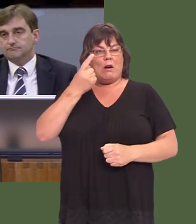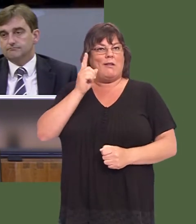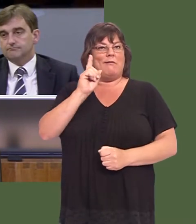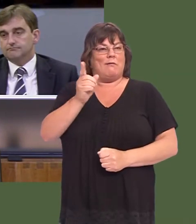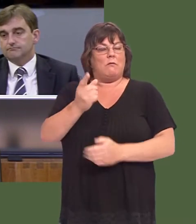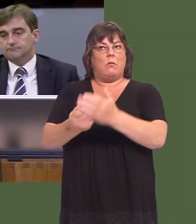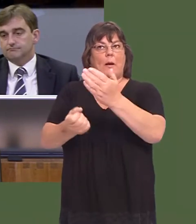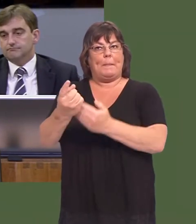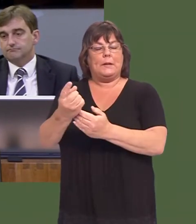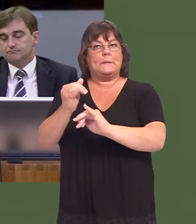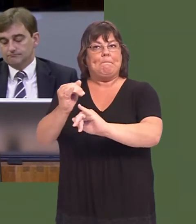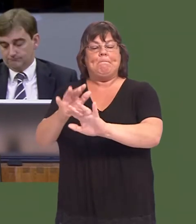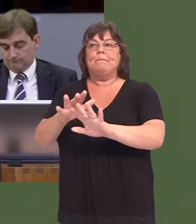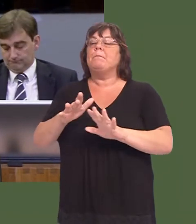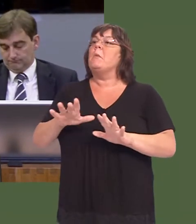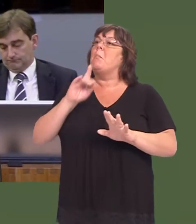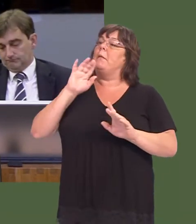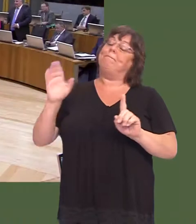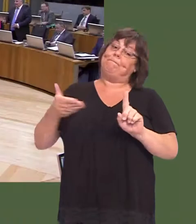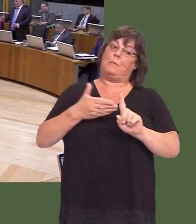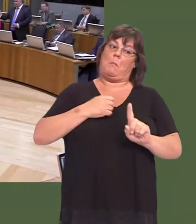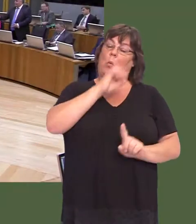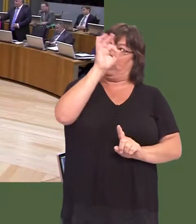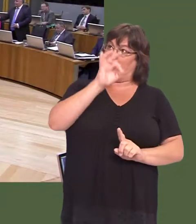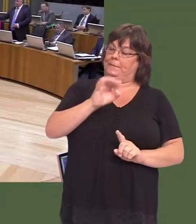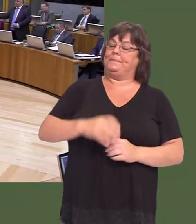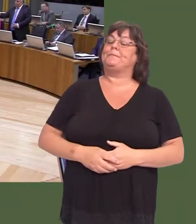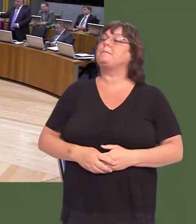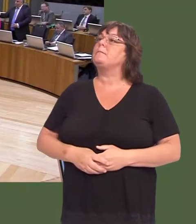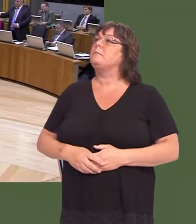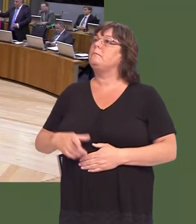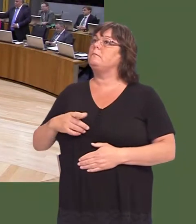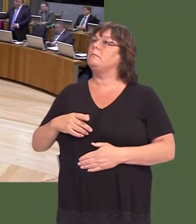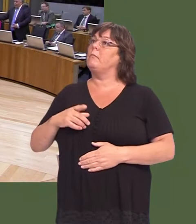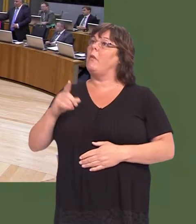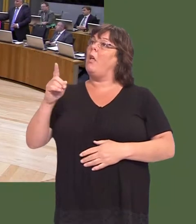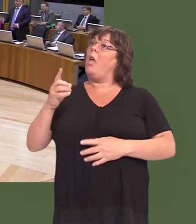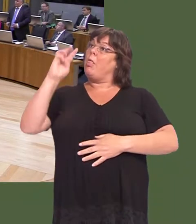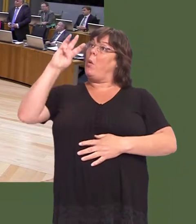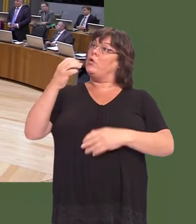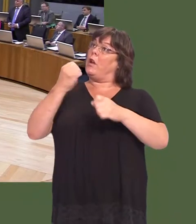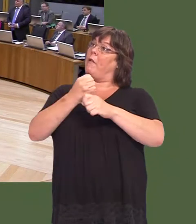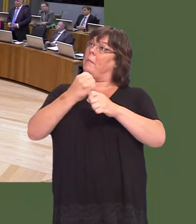Davies: But if I could go back to my line of questioning, if I may, First Minister, I do take the point that the alternative offer that the Welsh Government have put on the